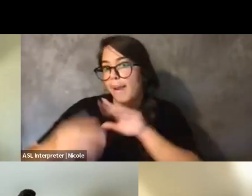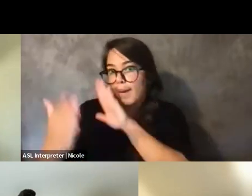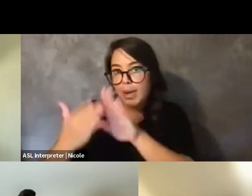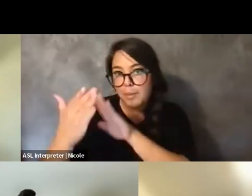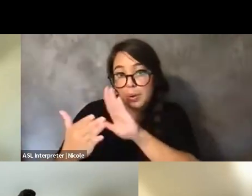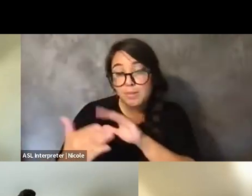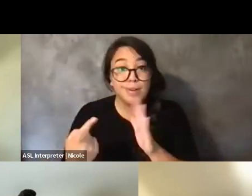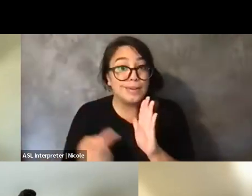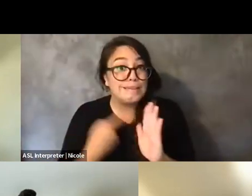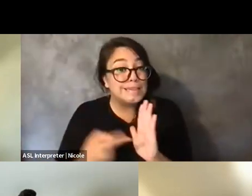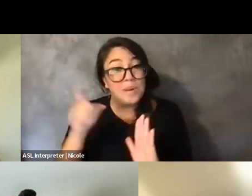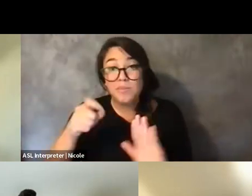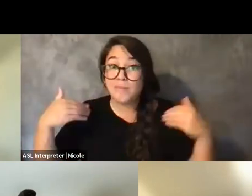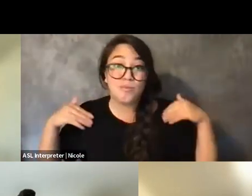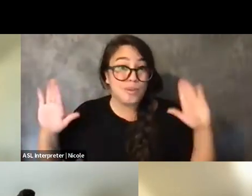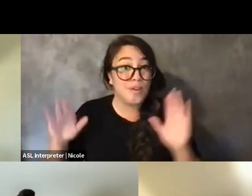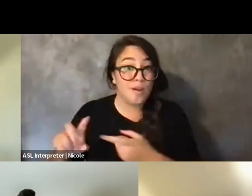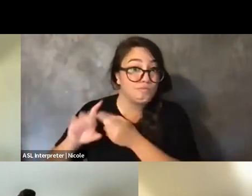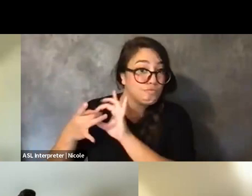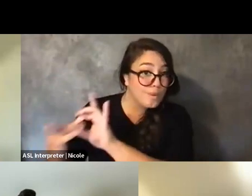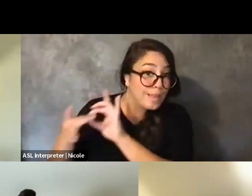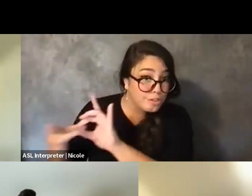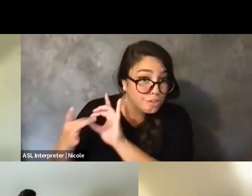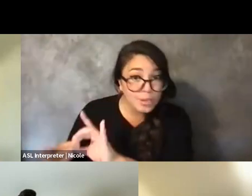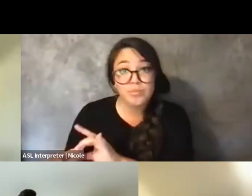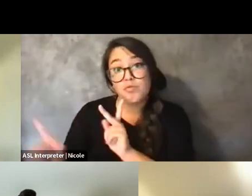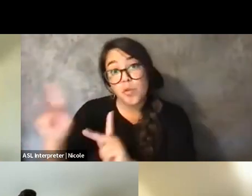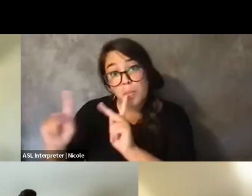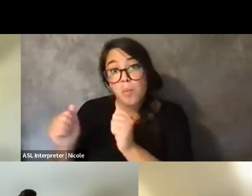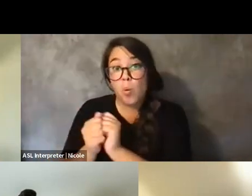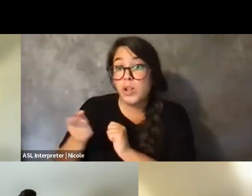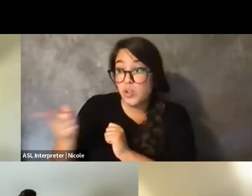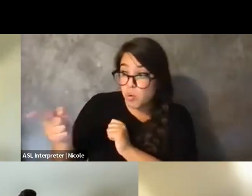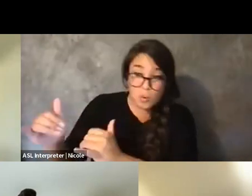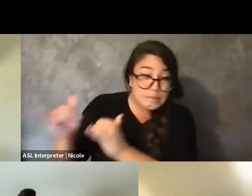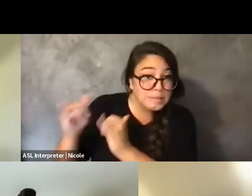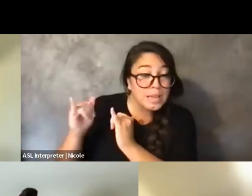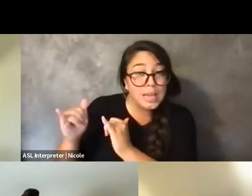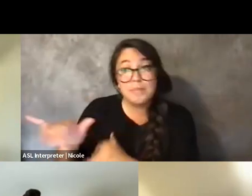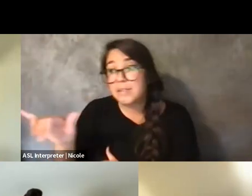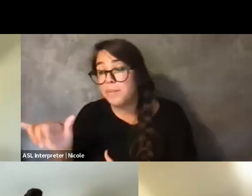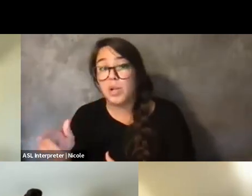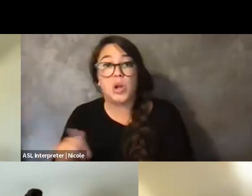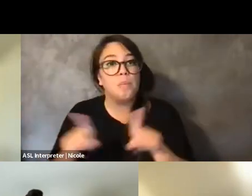that understand what's going on, that at least you are able to have that sounding board with because you're not able to be there in person.